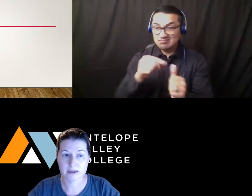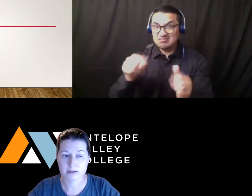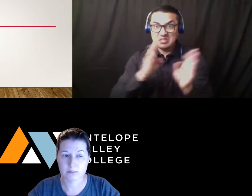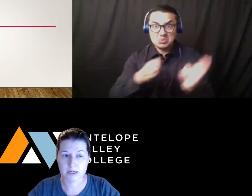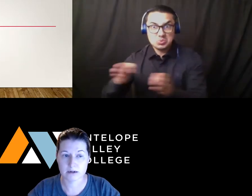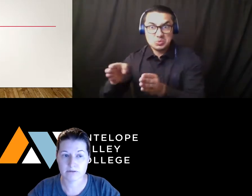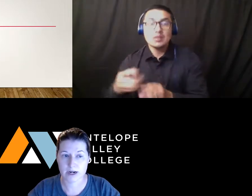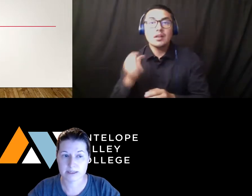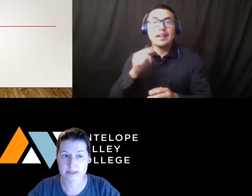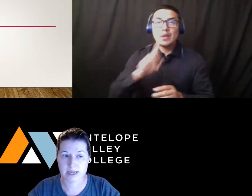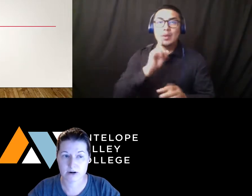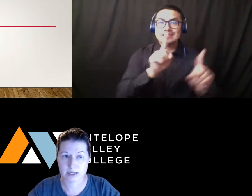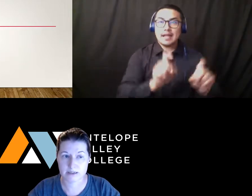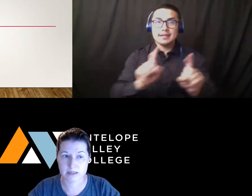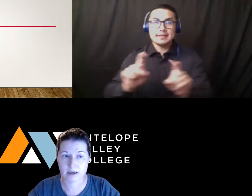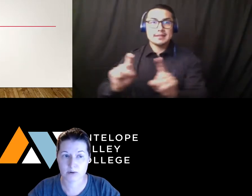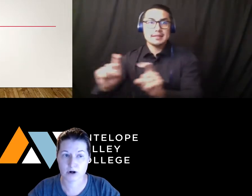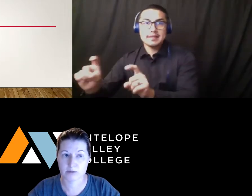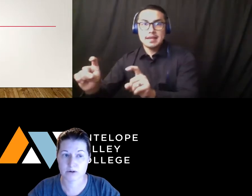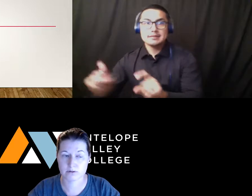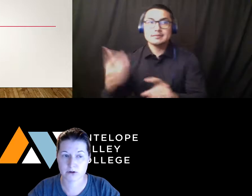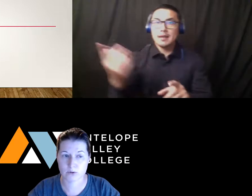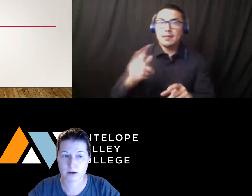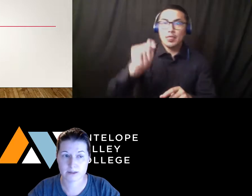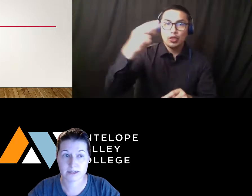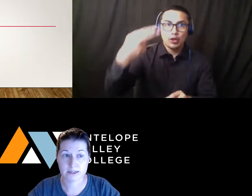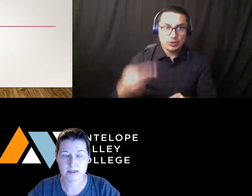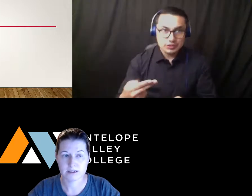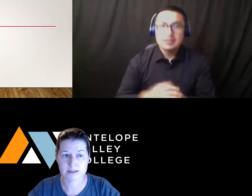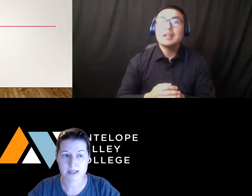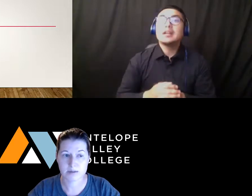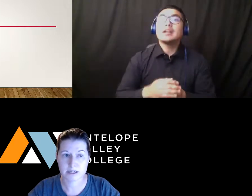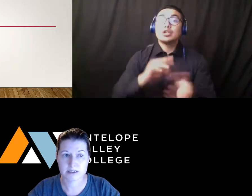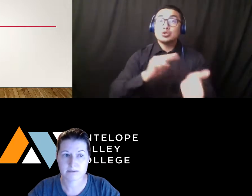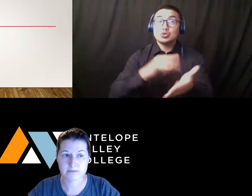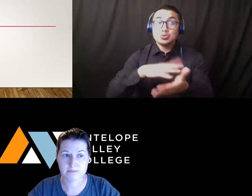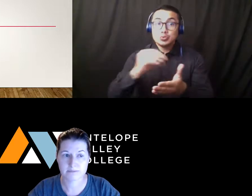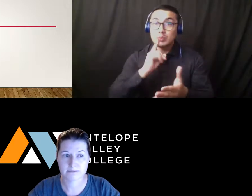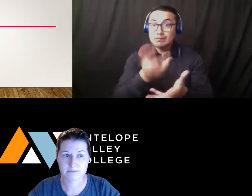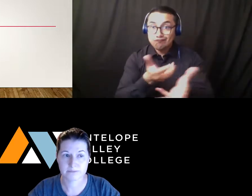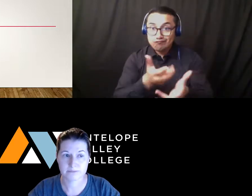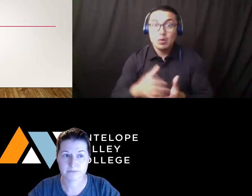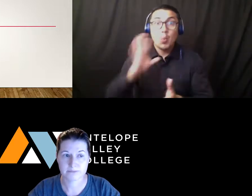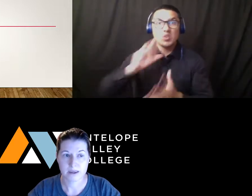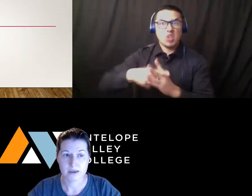can compete on Fridays and Saturdays and that program is going very well. Next slide, please.